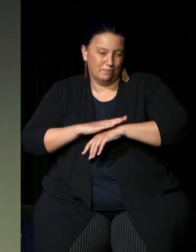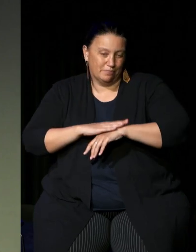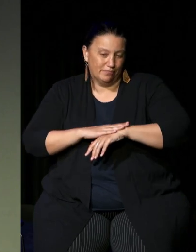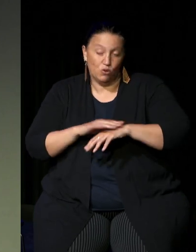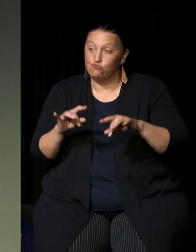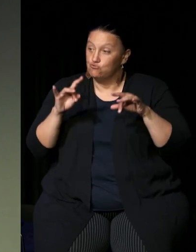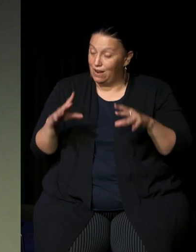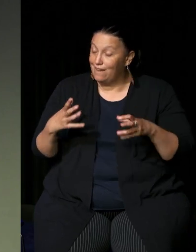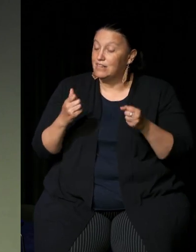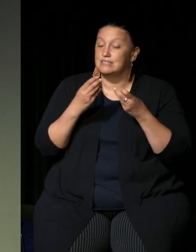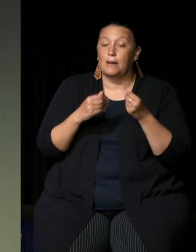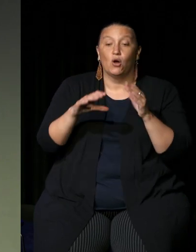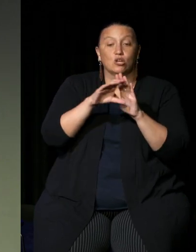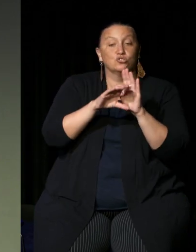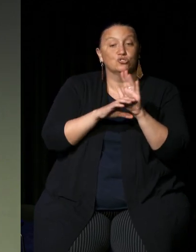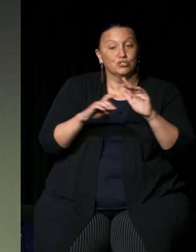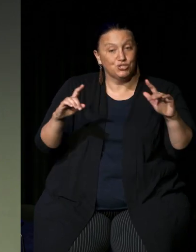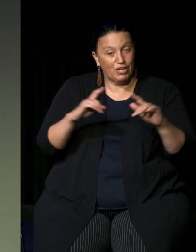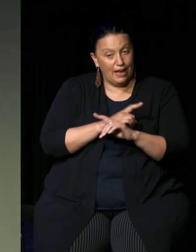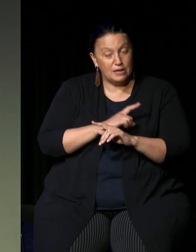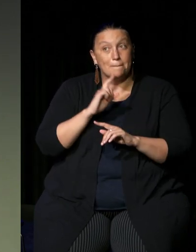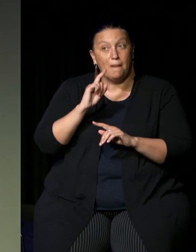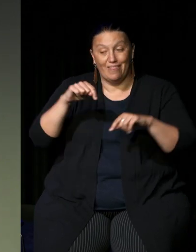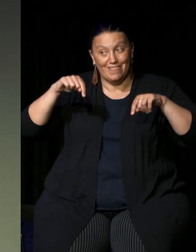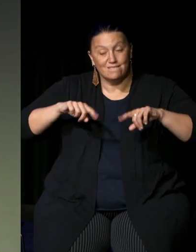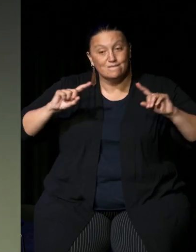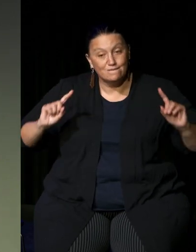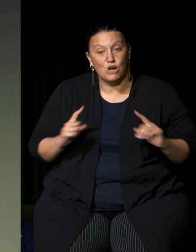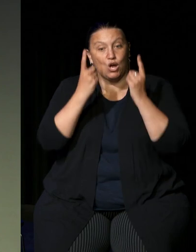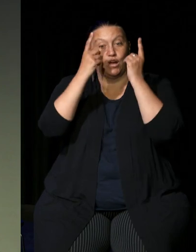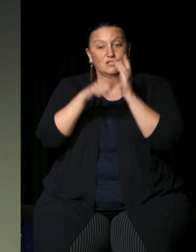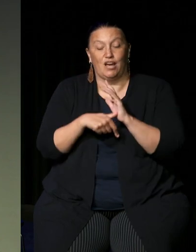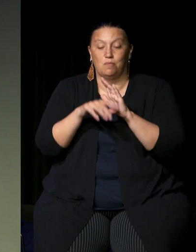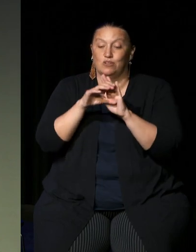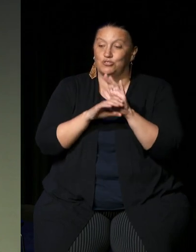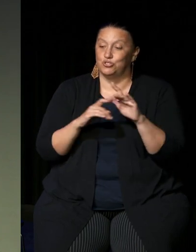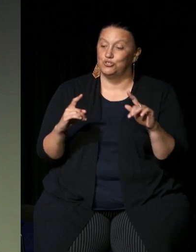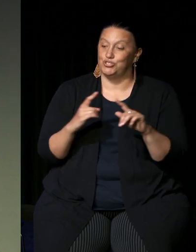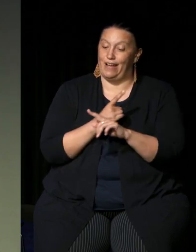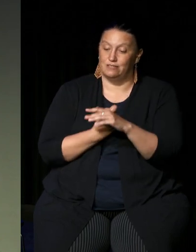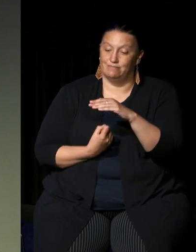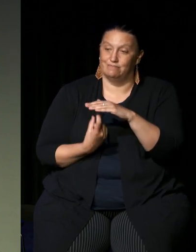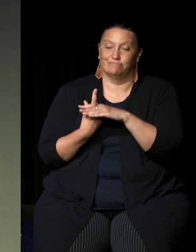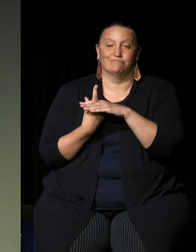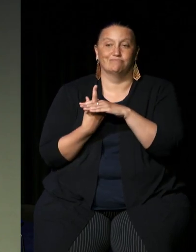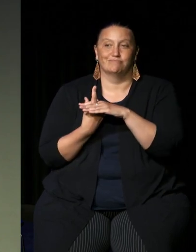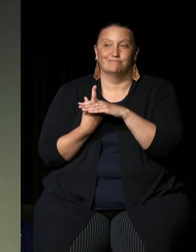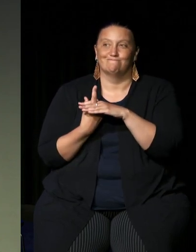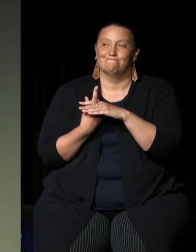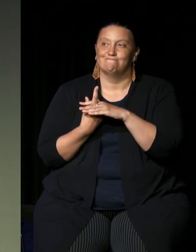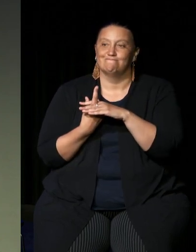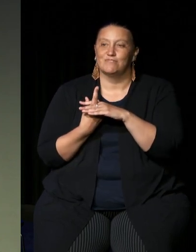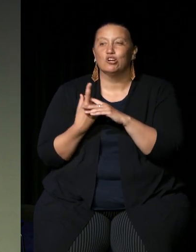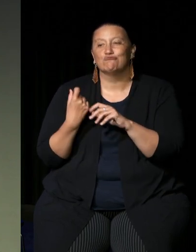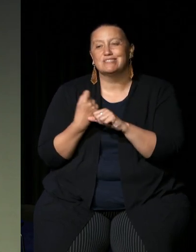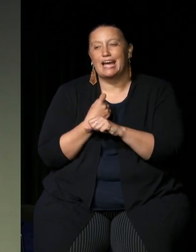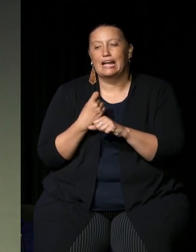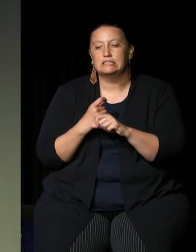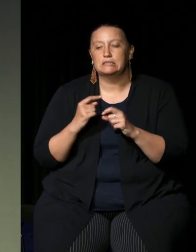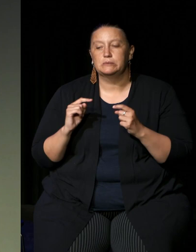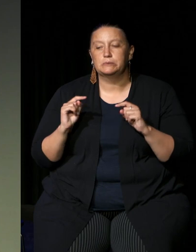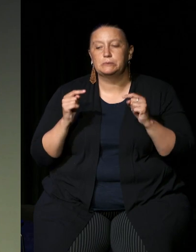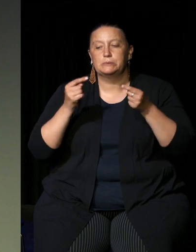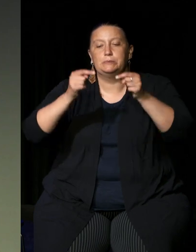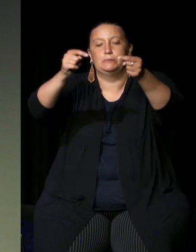that this is the first time a constitutional change is I guess creating so much interest before